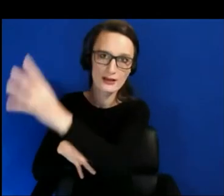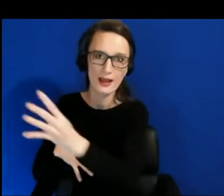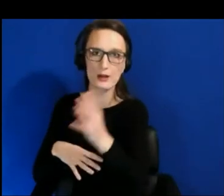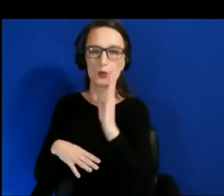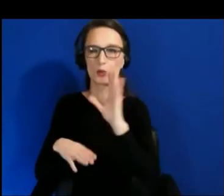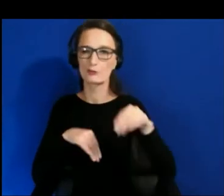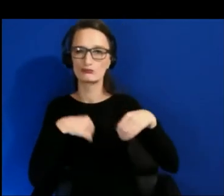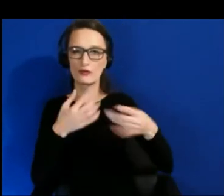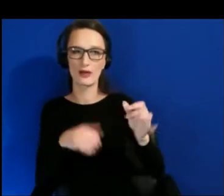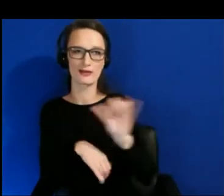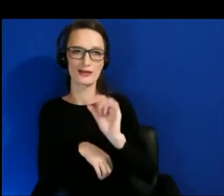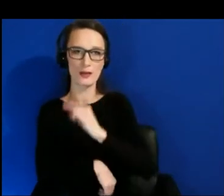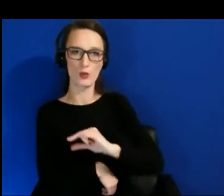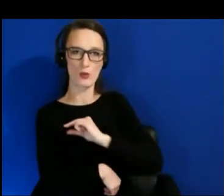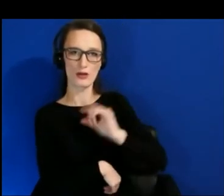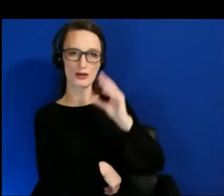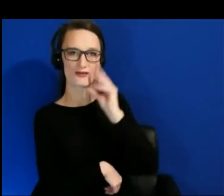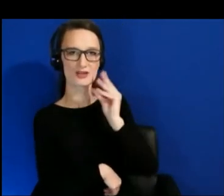of layers of XR, so that's a